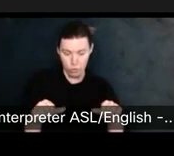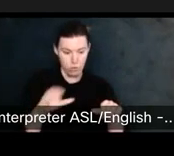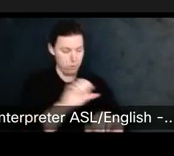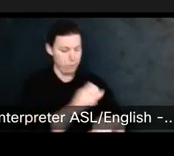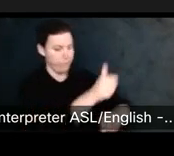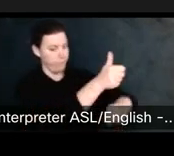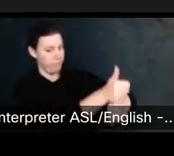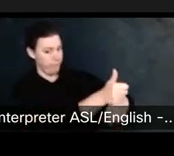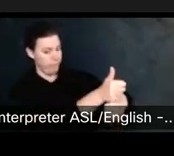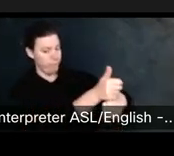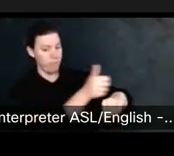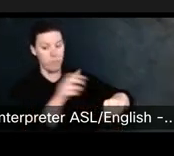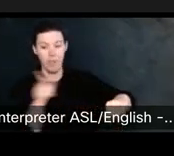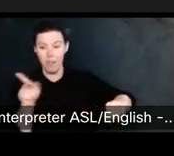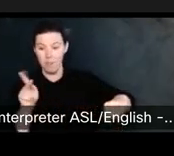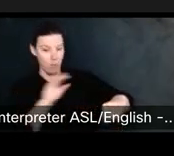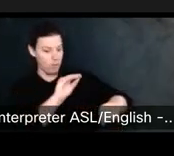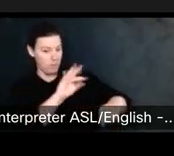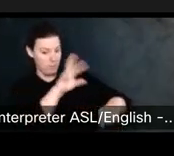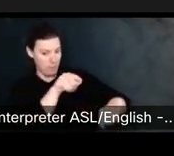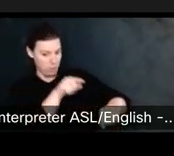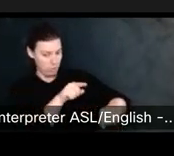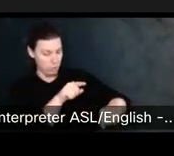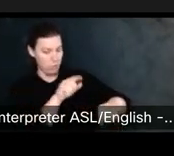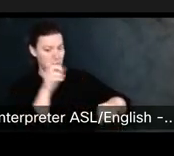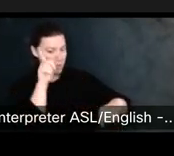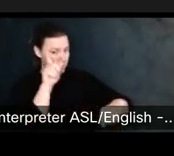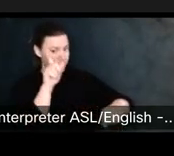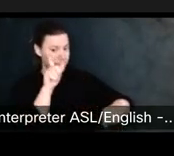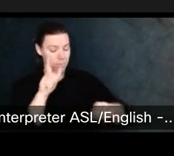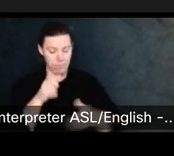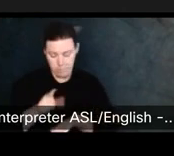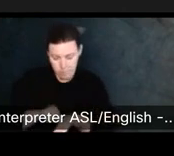For example, you have a right to stop them from taking pictures of your artworks.